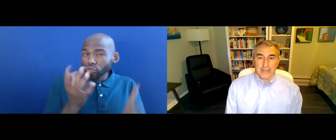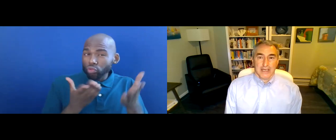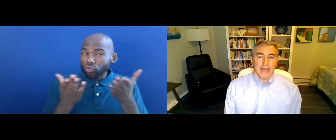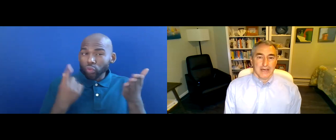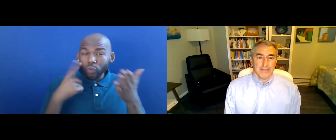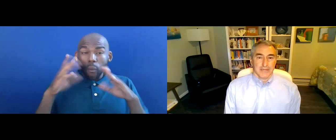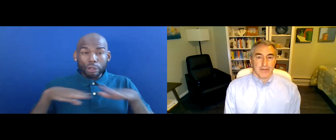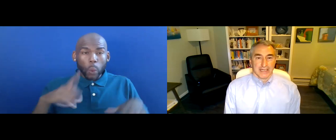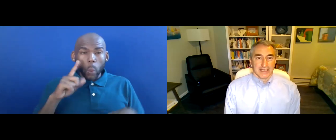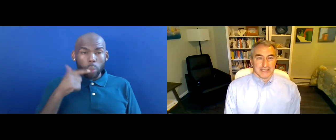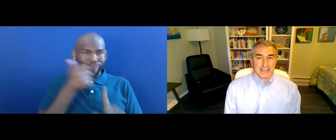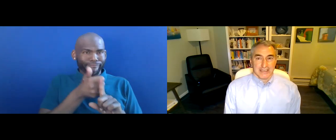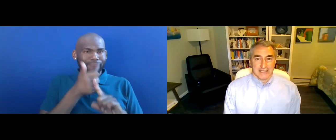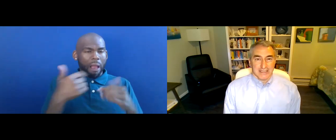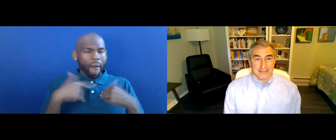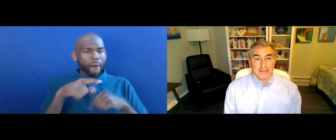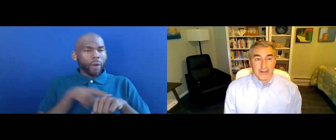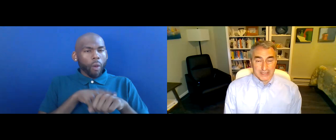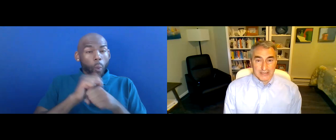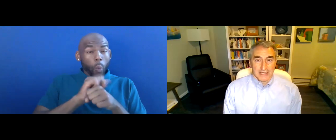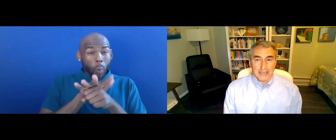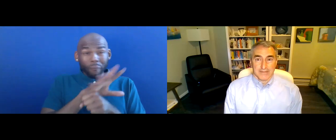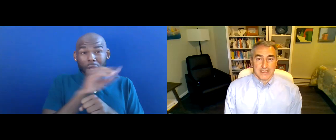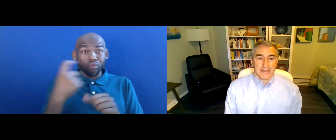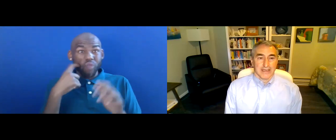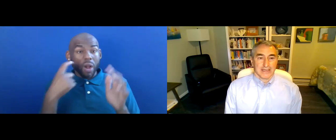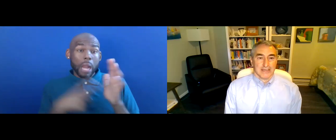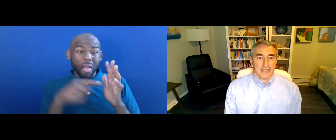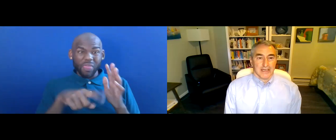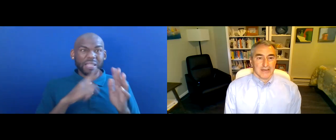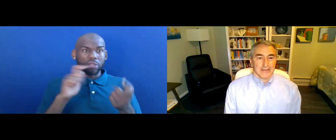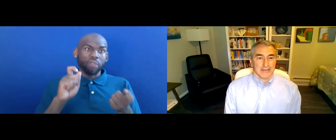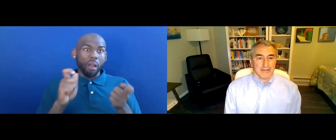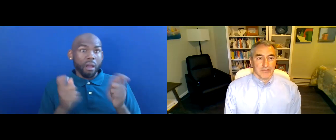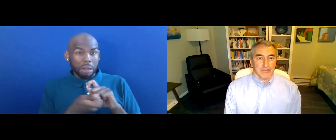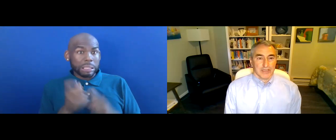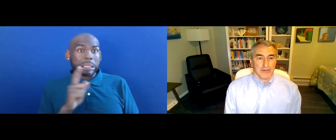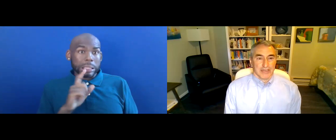COVID AND MEETS GUIDANCE. IN RECOGNIZING THAT IT IS EVOLVING AND WE KNOW THAT